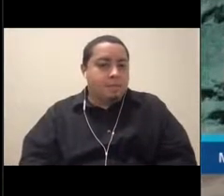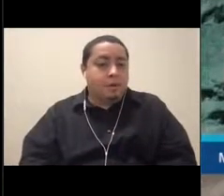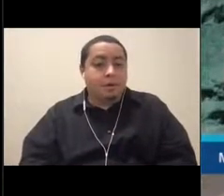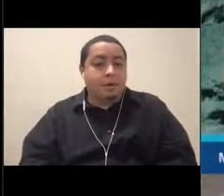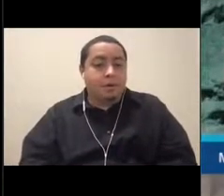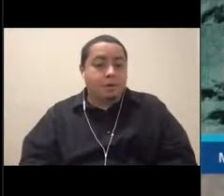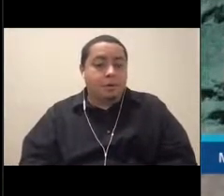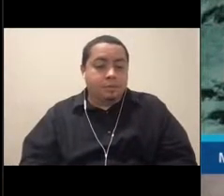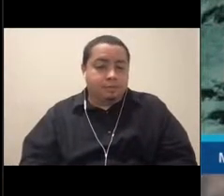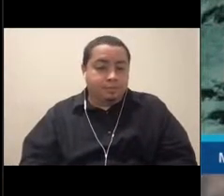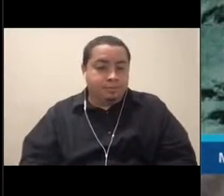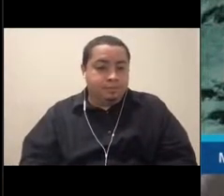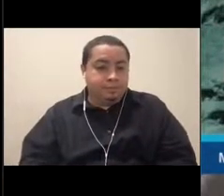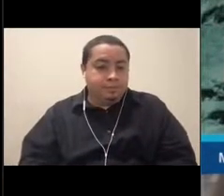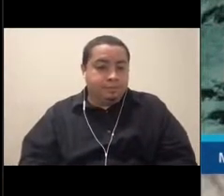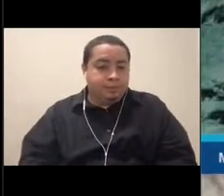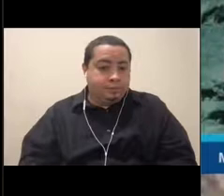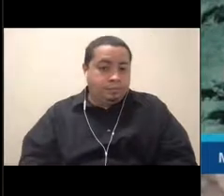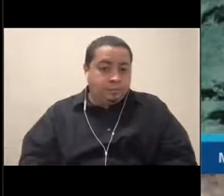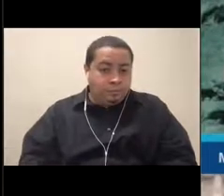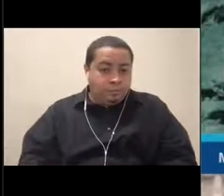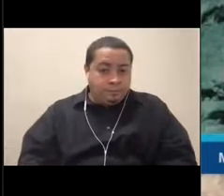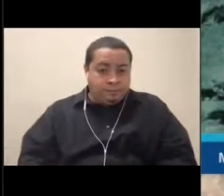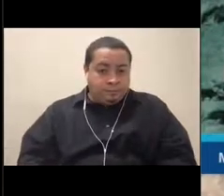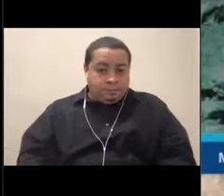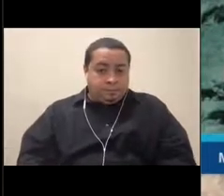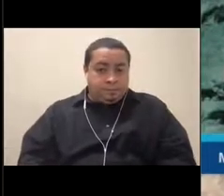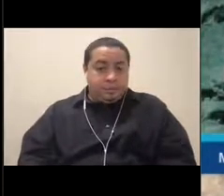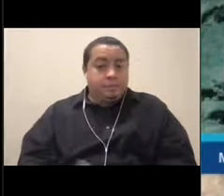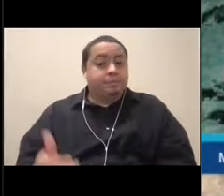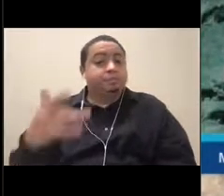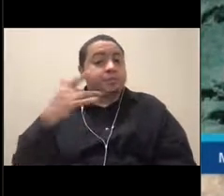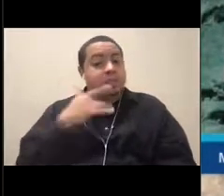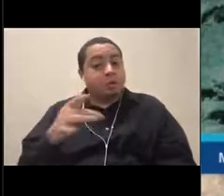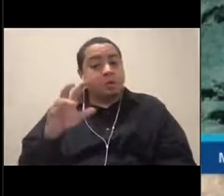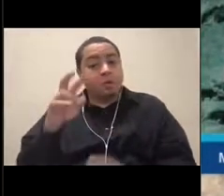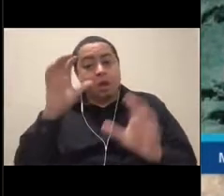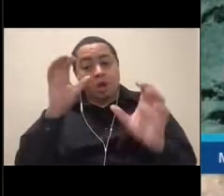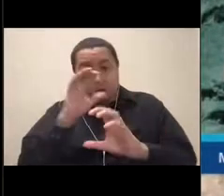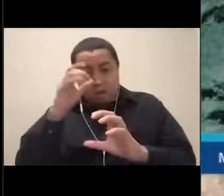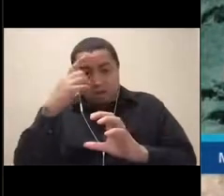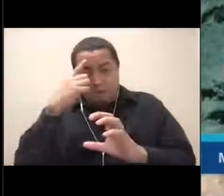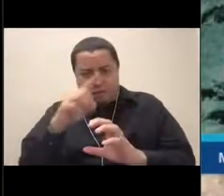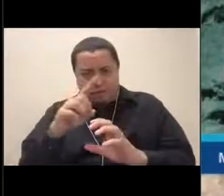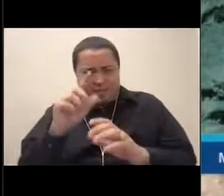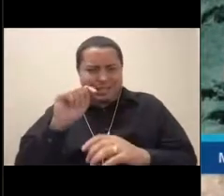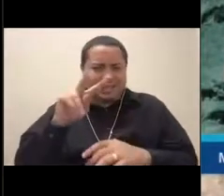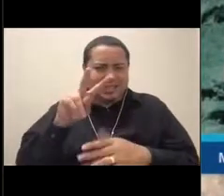And so usually, right, we'd be looking just at our TV monitor, and we'd have to sort of determine what we're looking at.